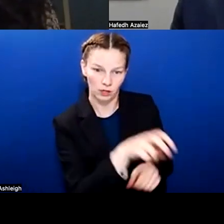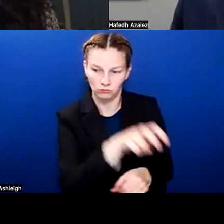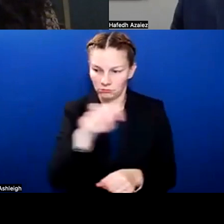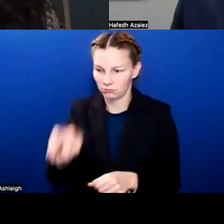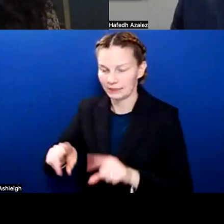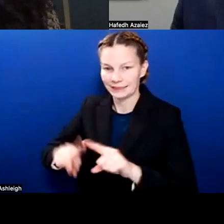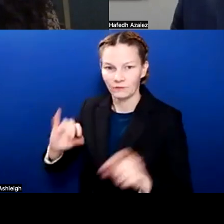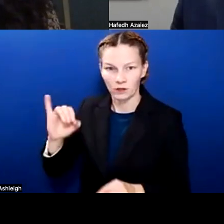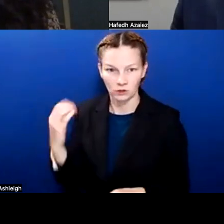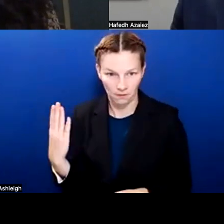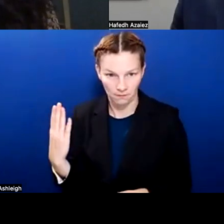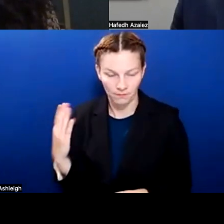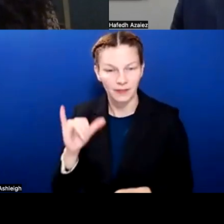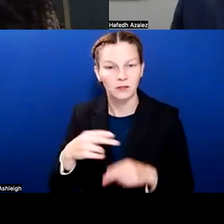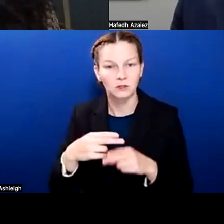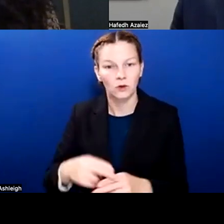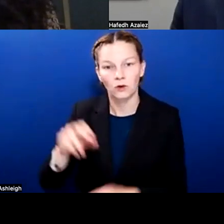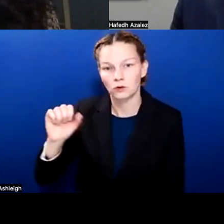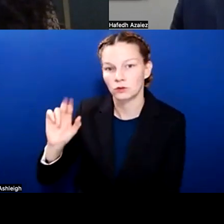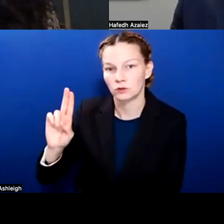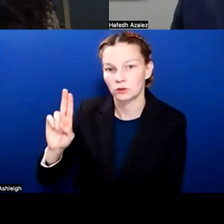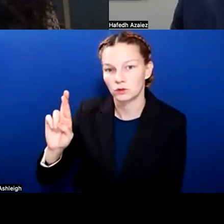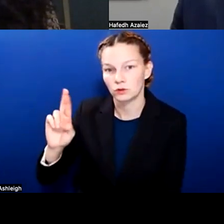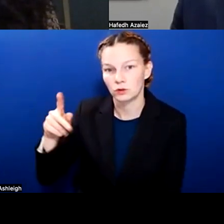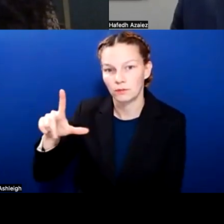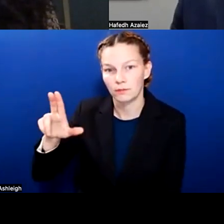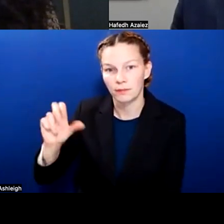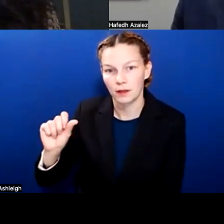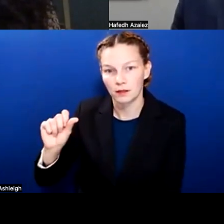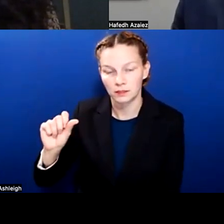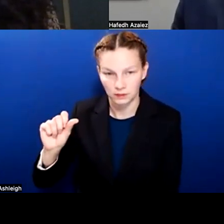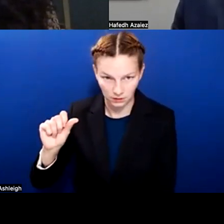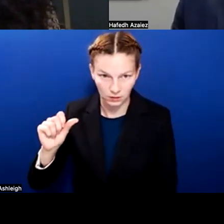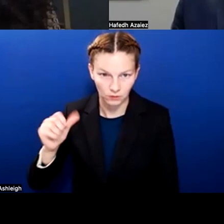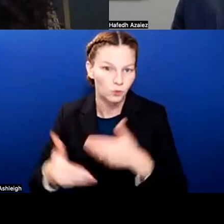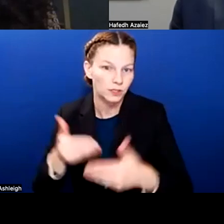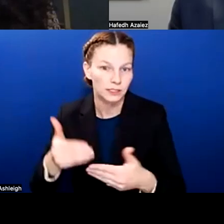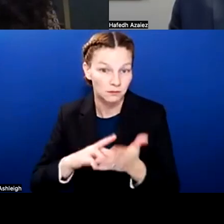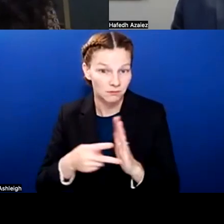That term is not meant to indicate that our employees are not of any way value for us. It just means that that position is